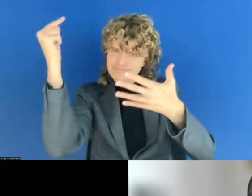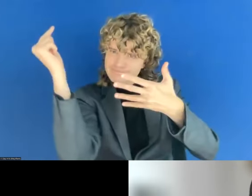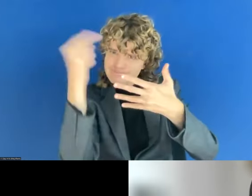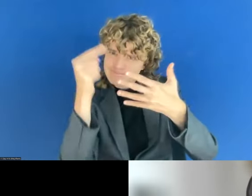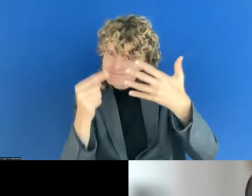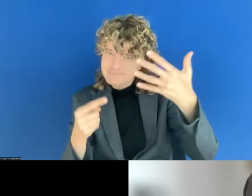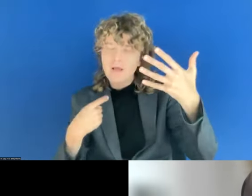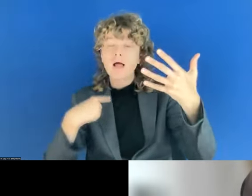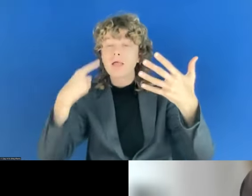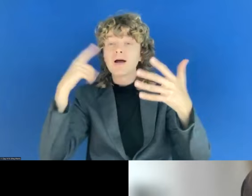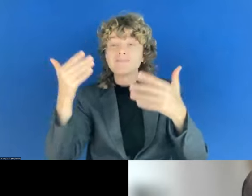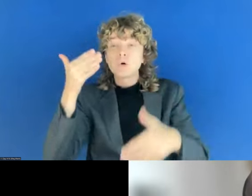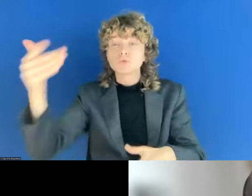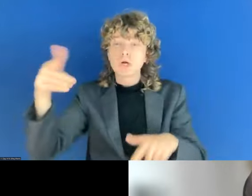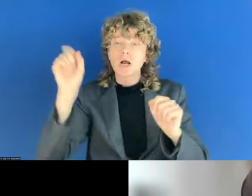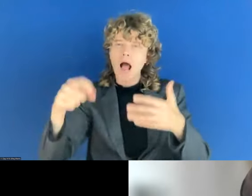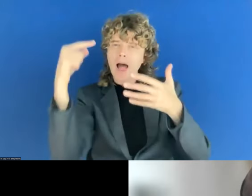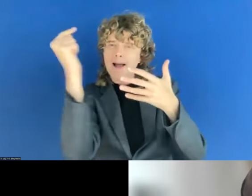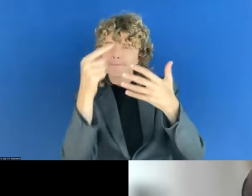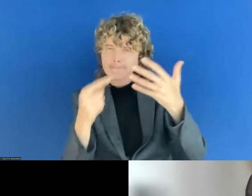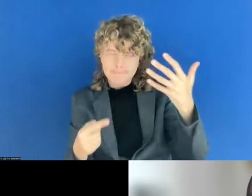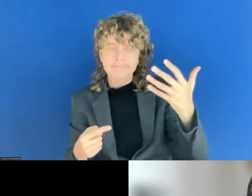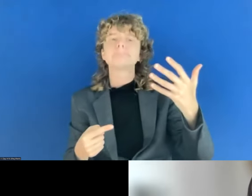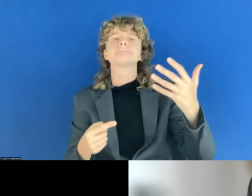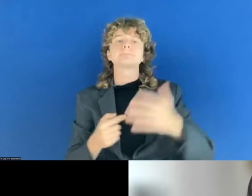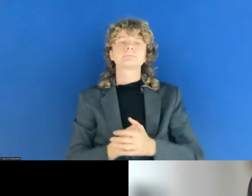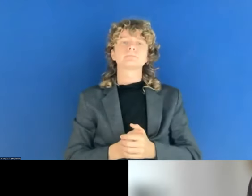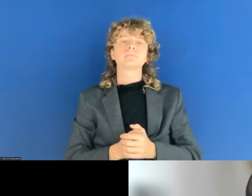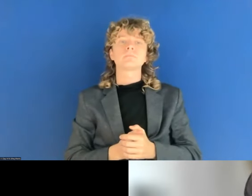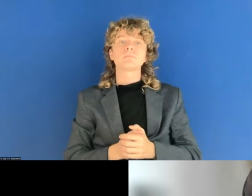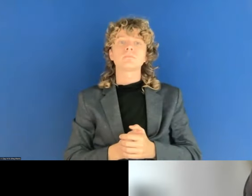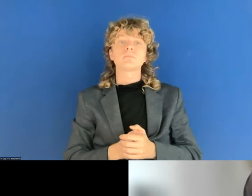Perhaps we can keep the simplified, because it's a good entrance